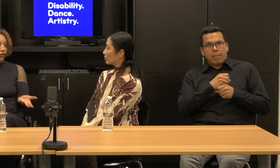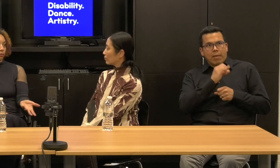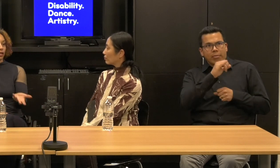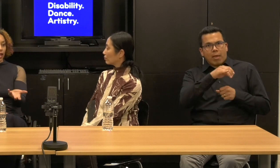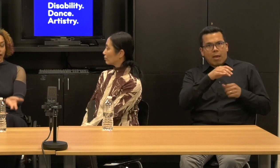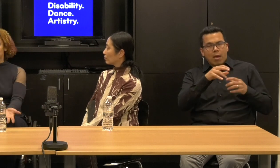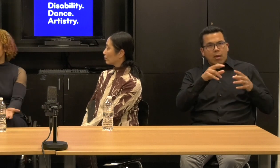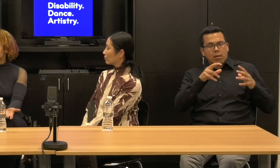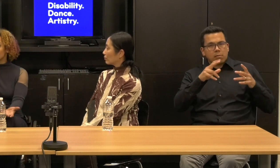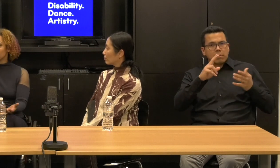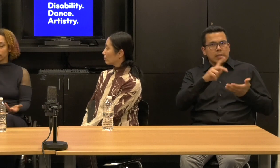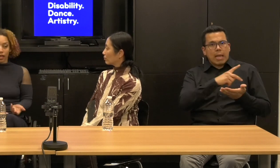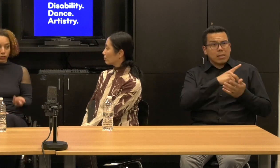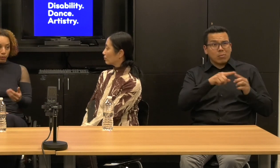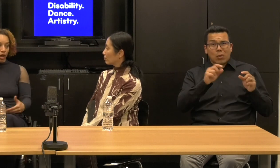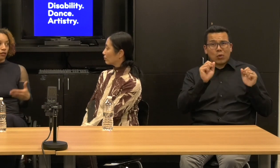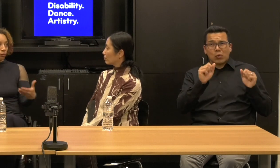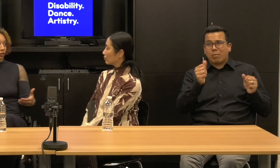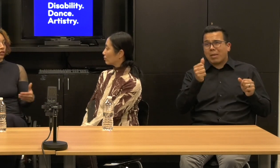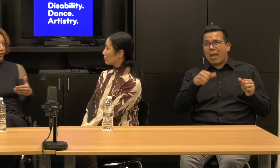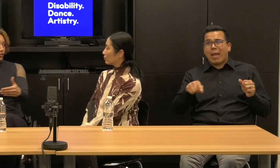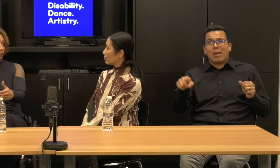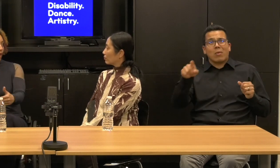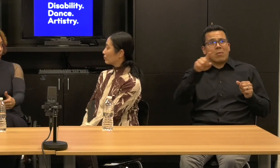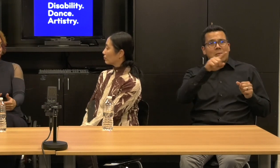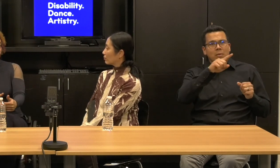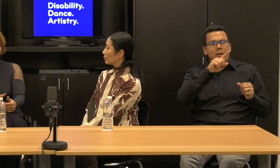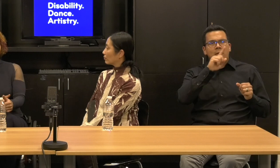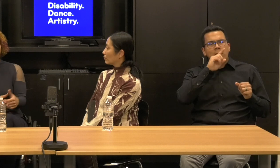it could have been anyone. And that's part of the work that needs to be happening here.